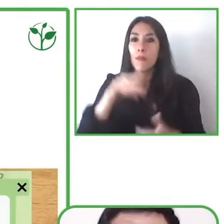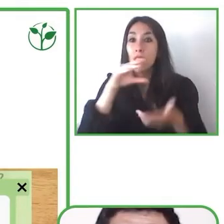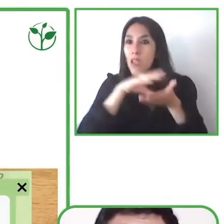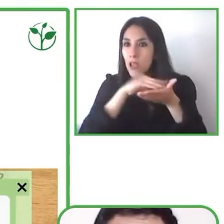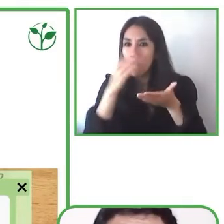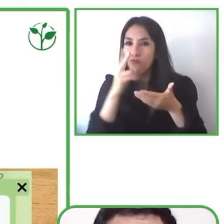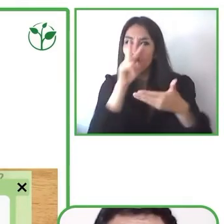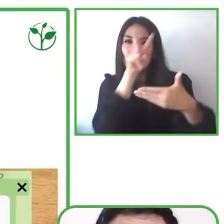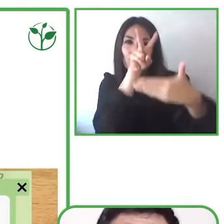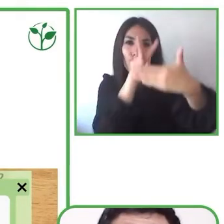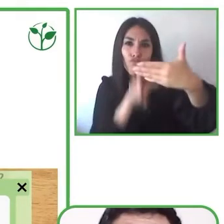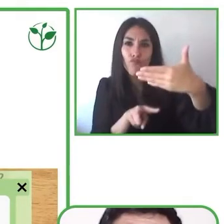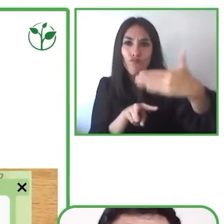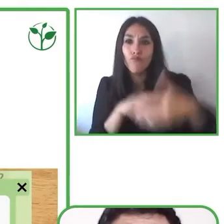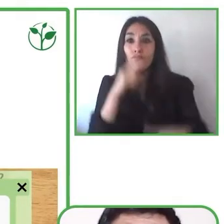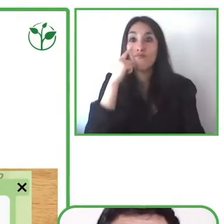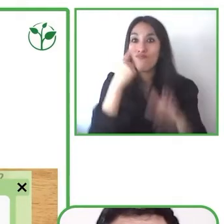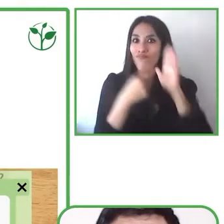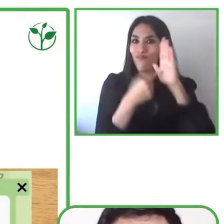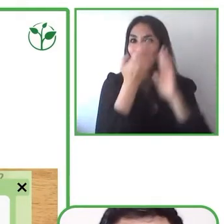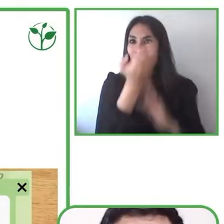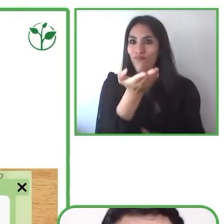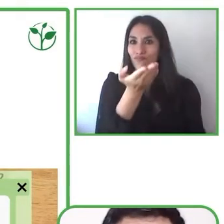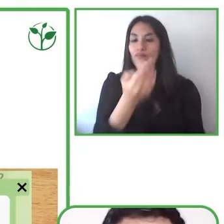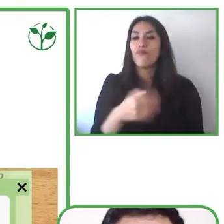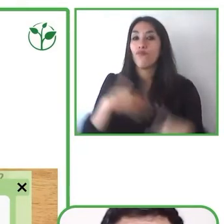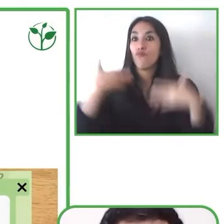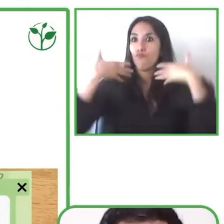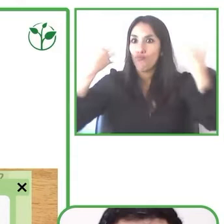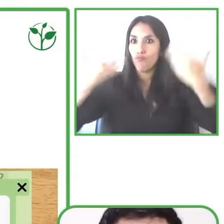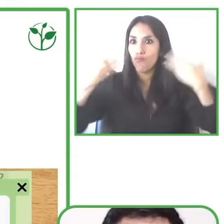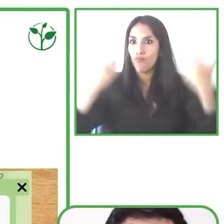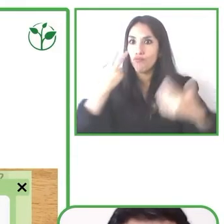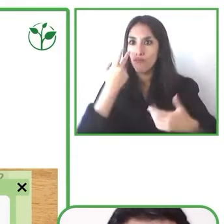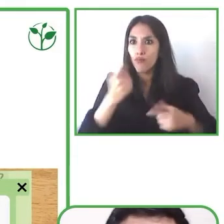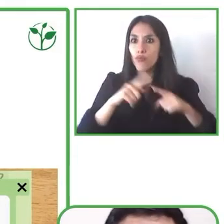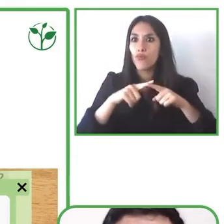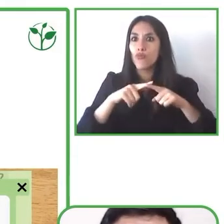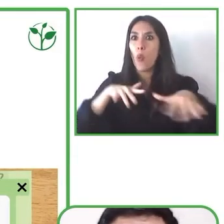and this simulation of these paths is done through this virtual